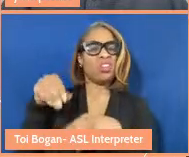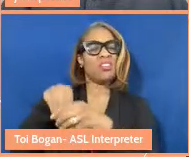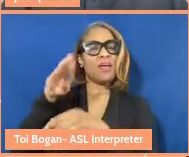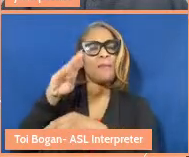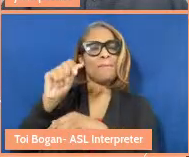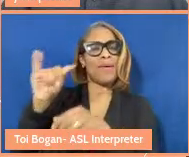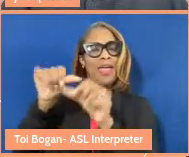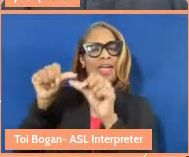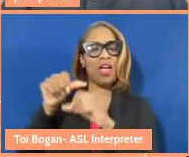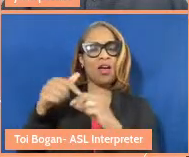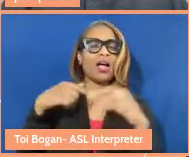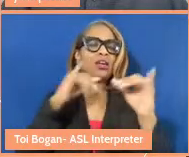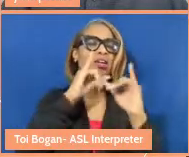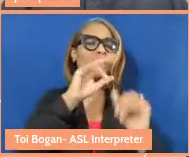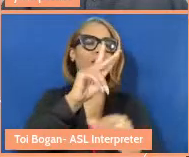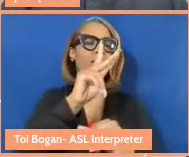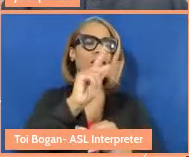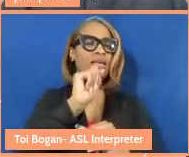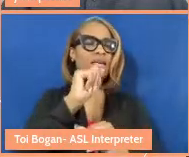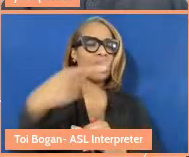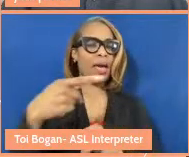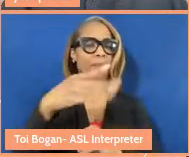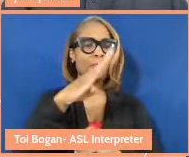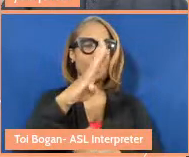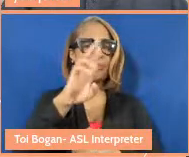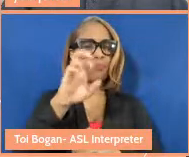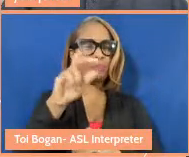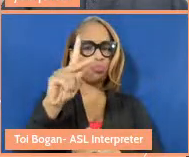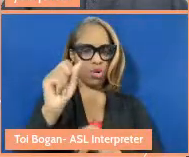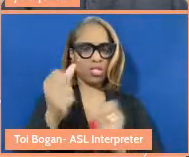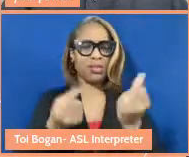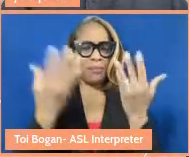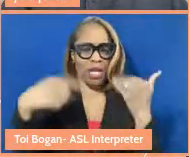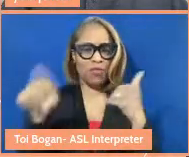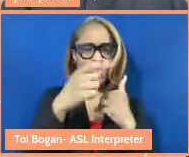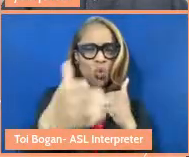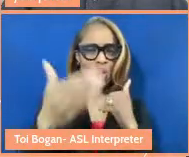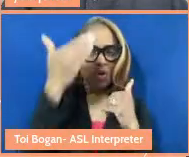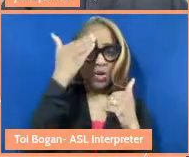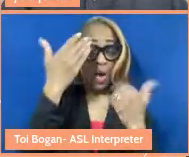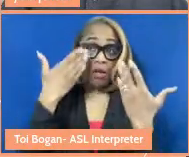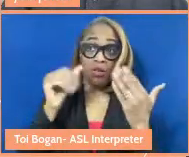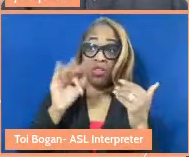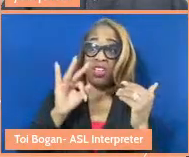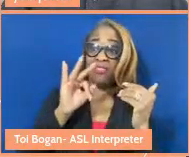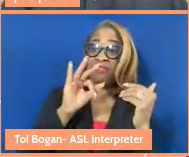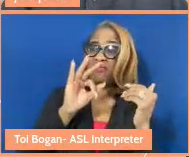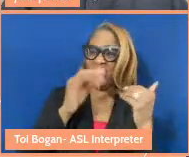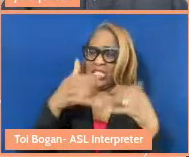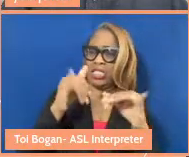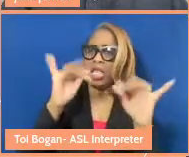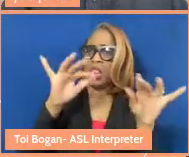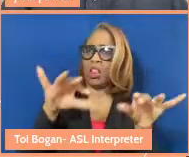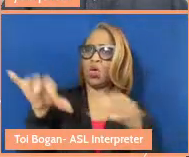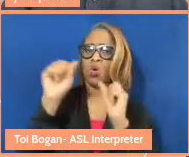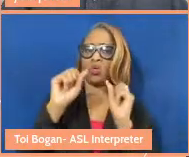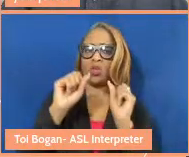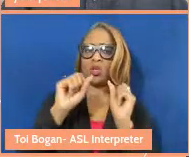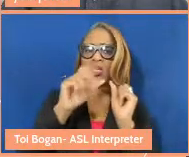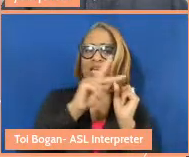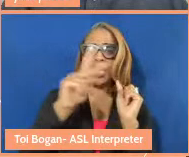Cat Brooks, who many of you know. I don't know if Cat's still hosting the KPFA morning show. But at